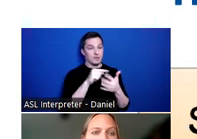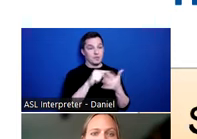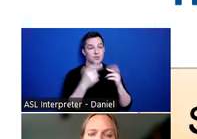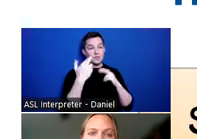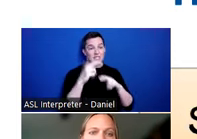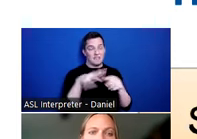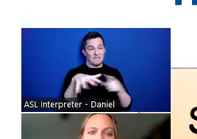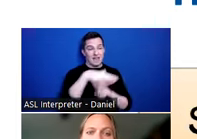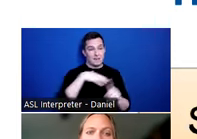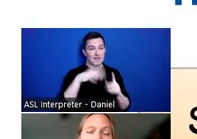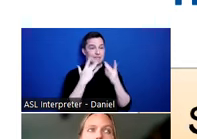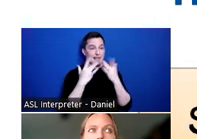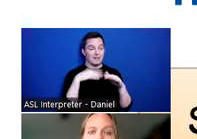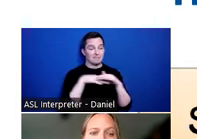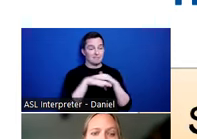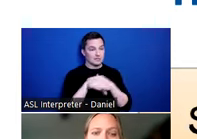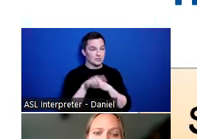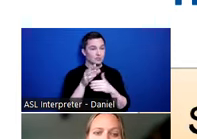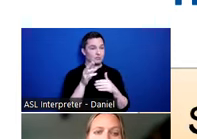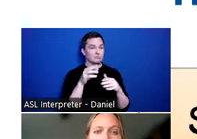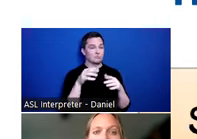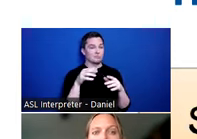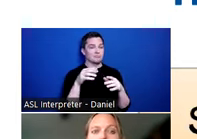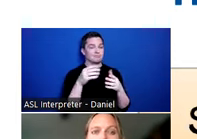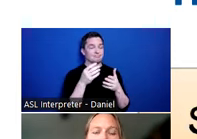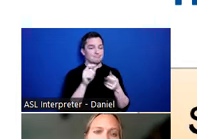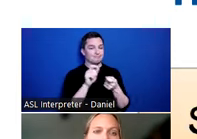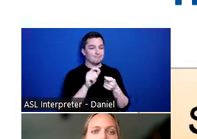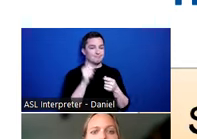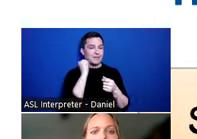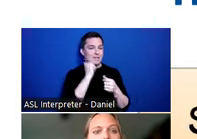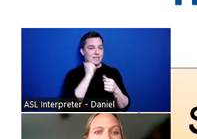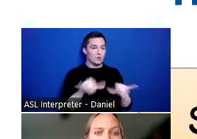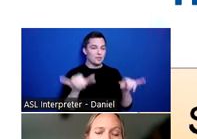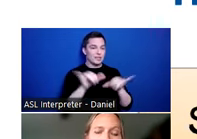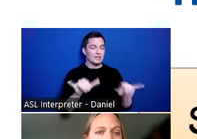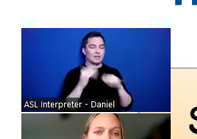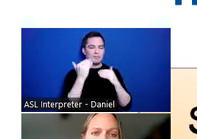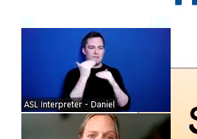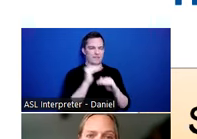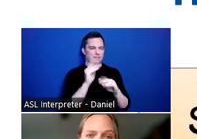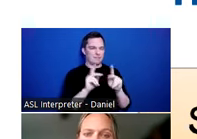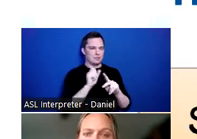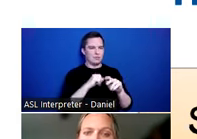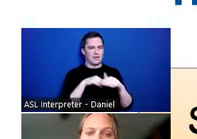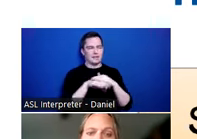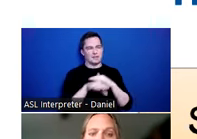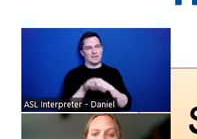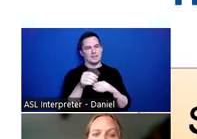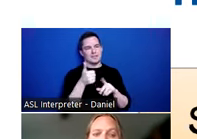lack of access to resources and ability to day-to-day routines, really prevents people from being able to maintain self-care and functional skills.